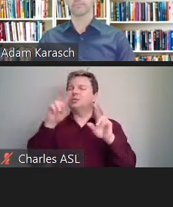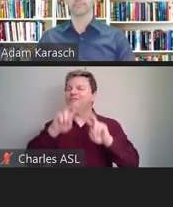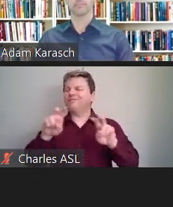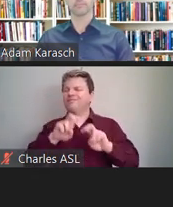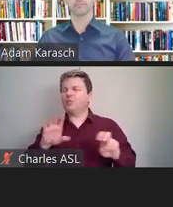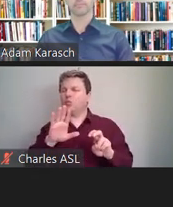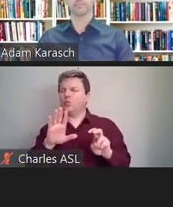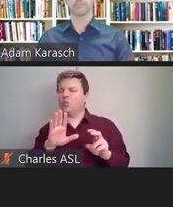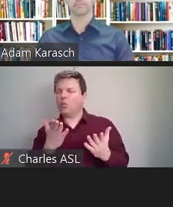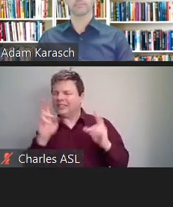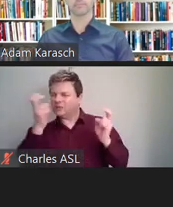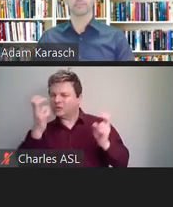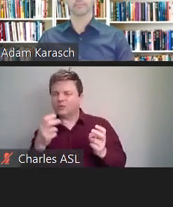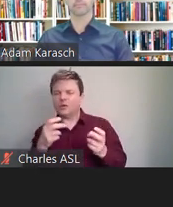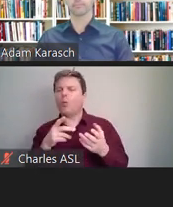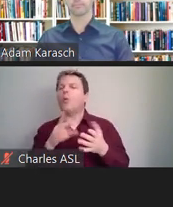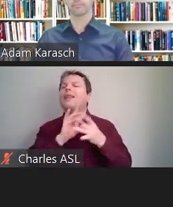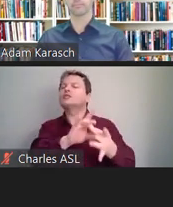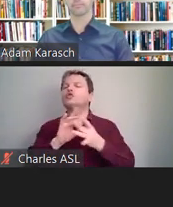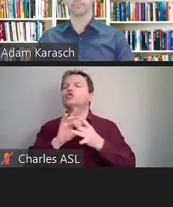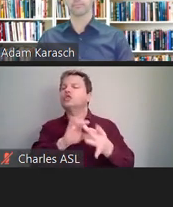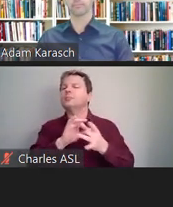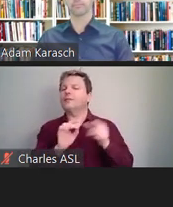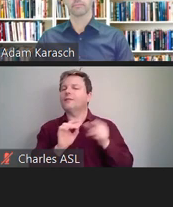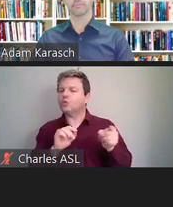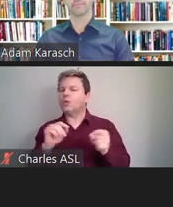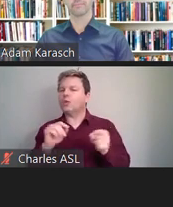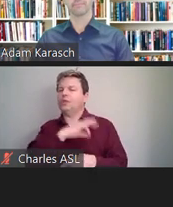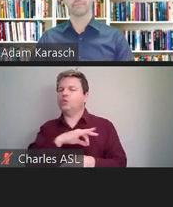That could be a very good thing, or that could backfire so.